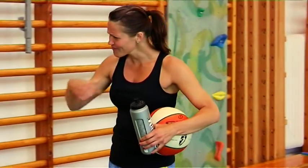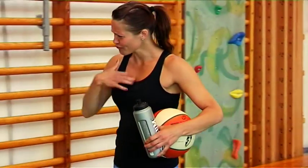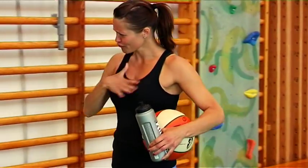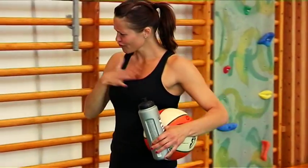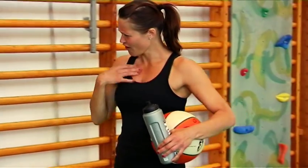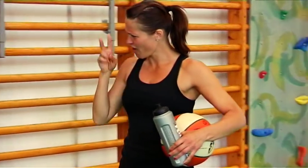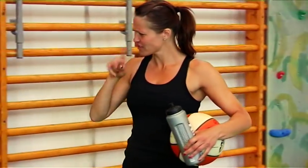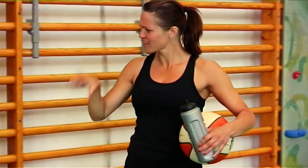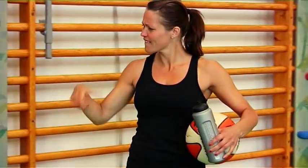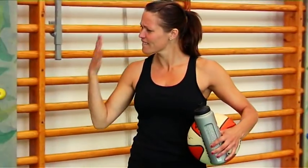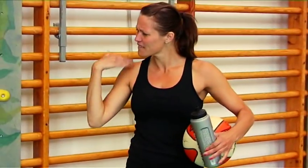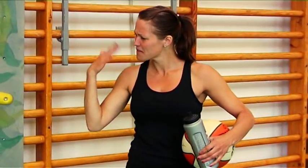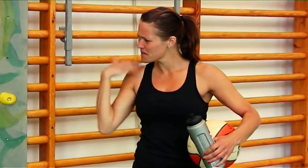I think I've seen you before?